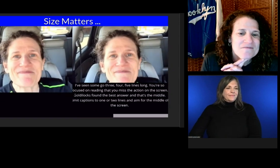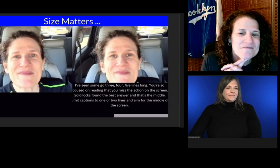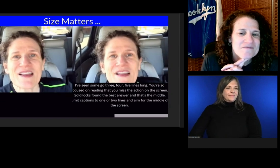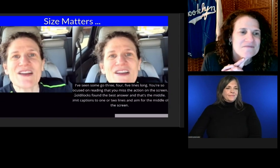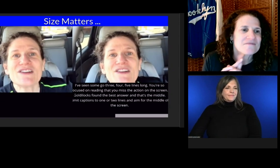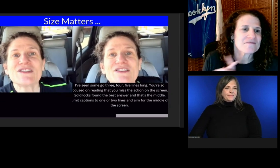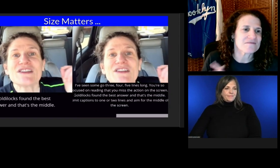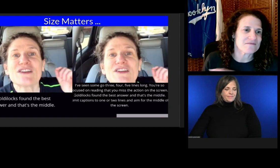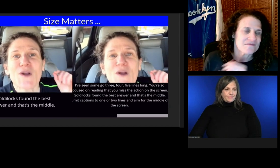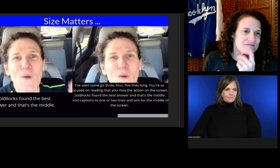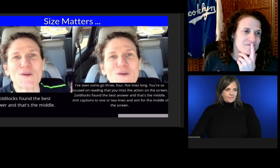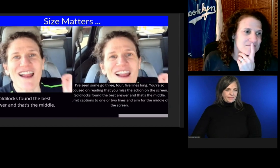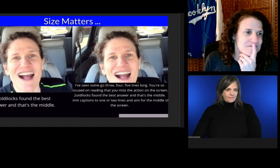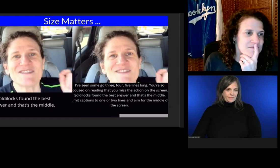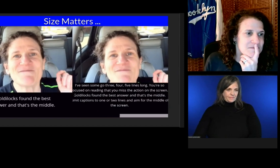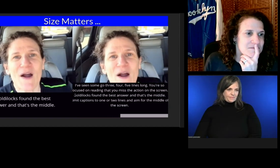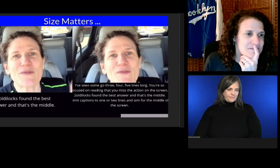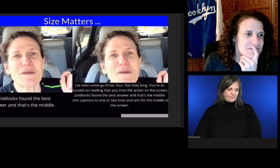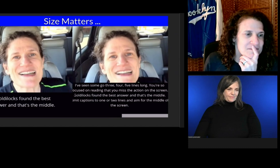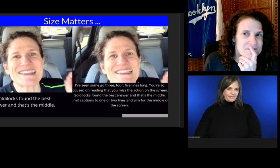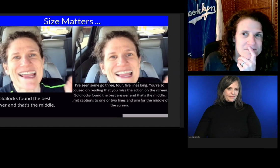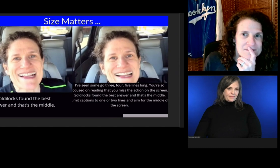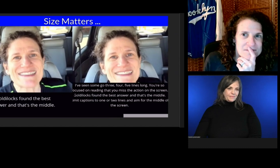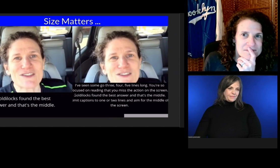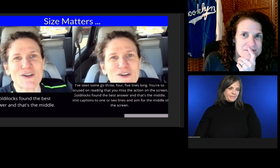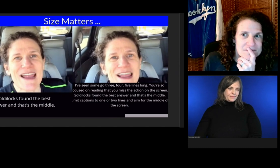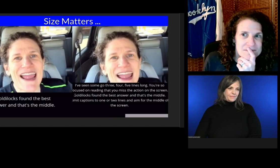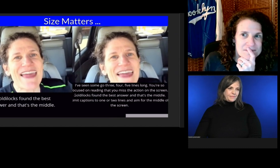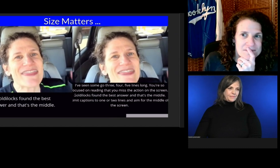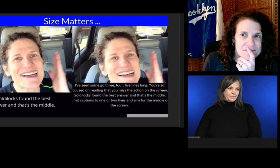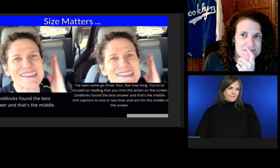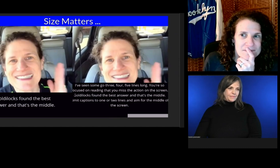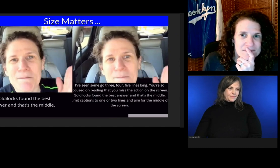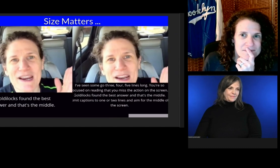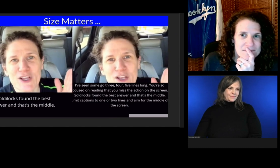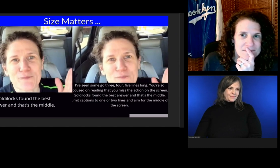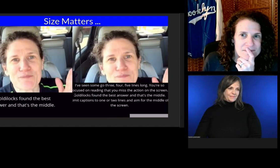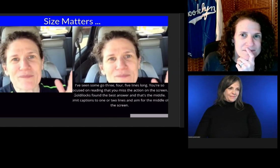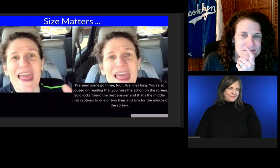Goldilocks found the best answer. And that's the middle.